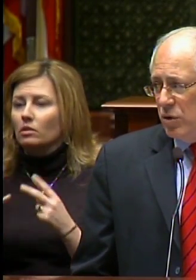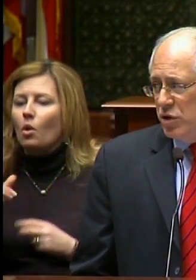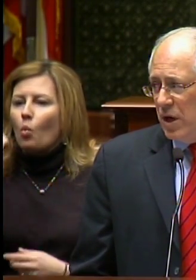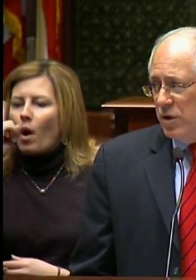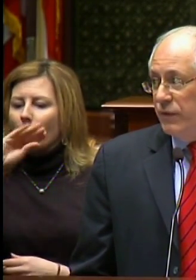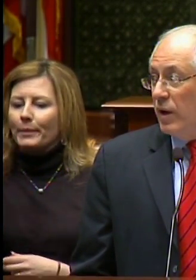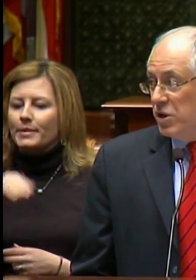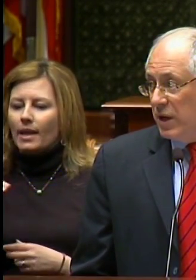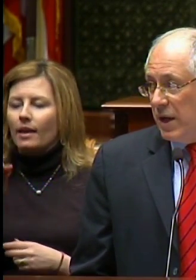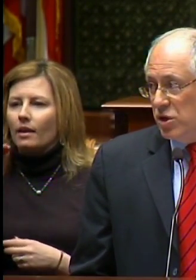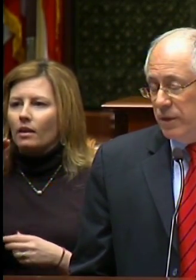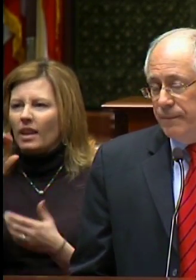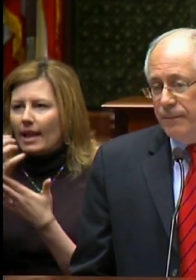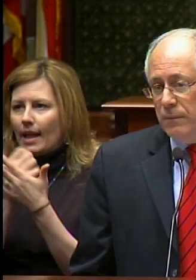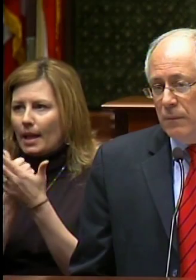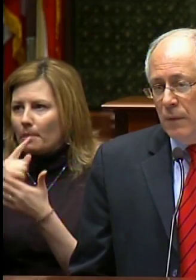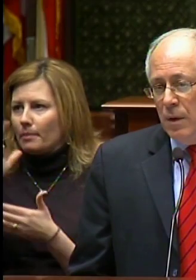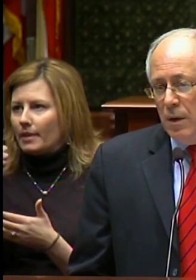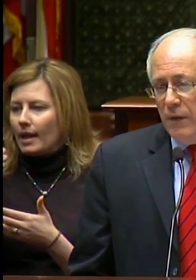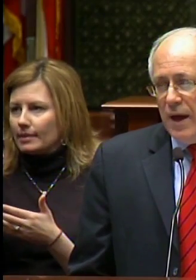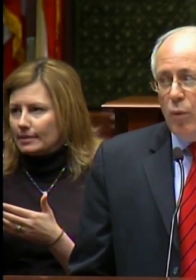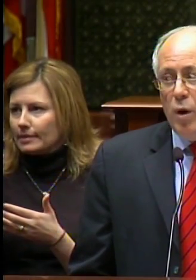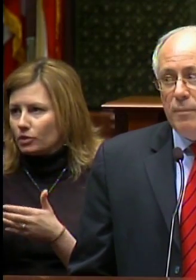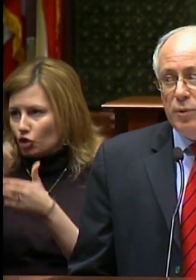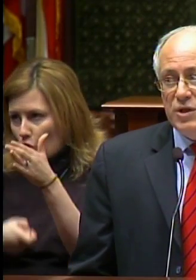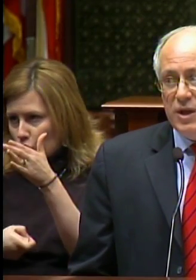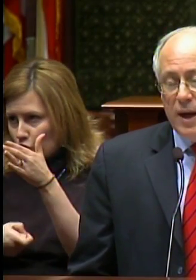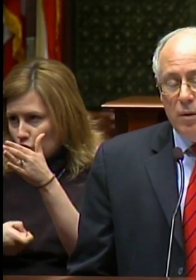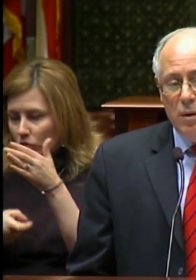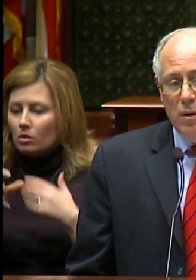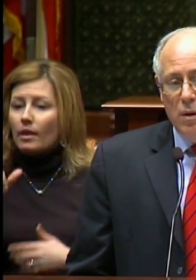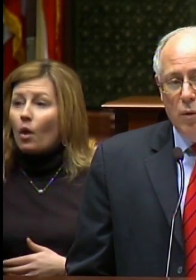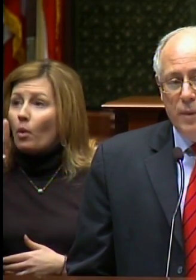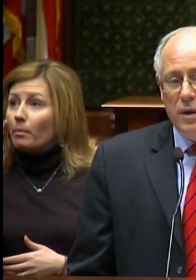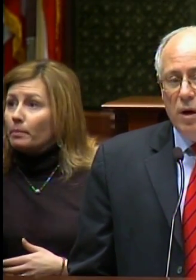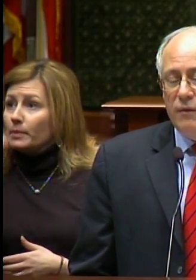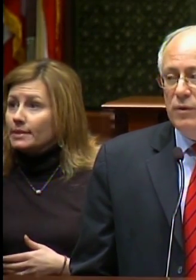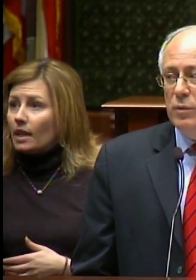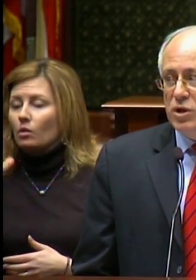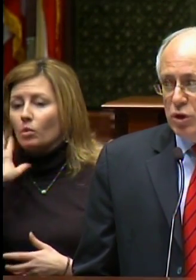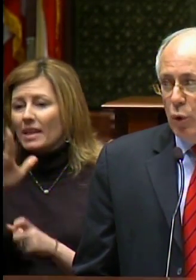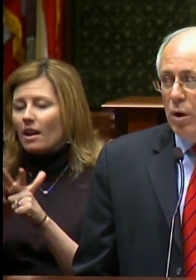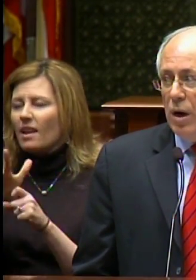surcharge for education. That 1 percent will be enough to restore our